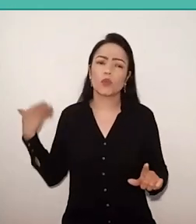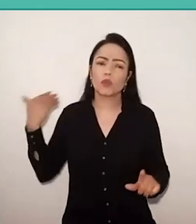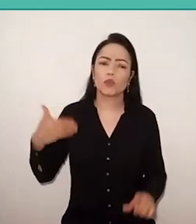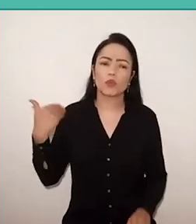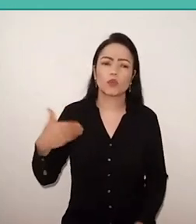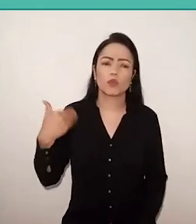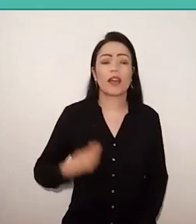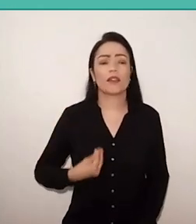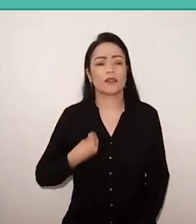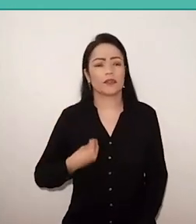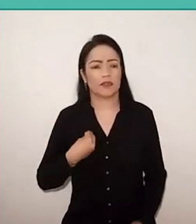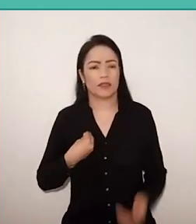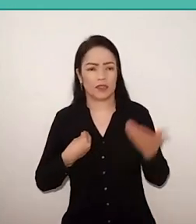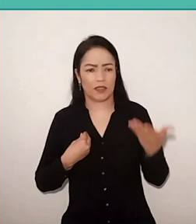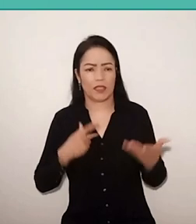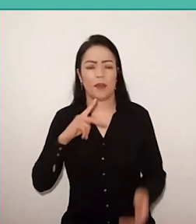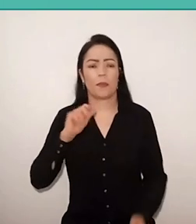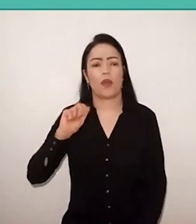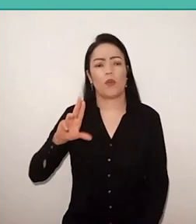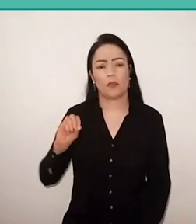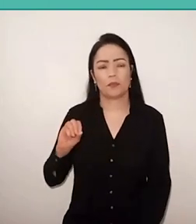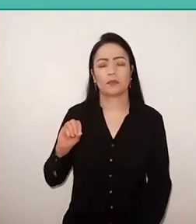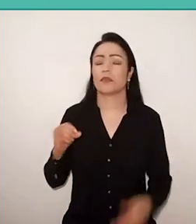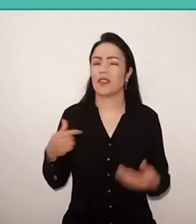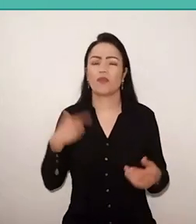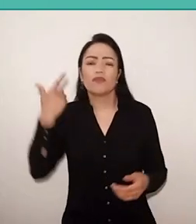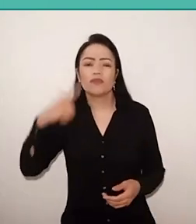therefore I will not do that again and not repeat it,